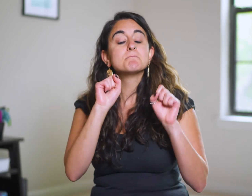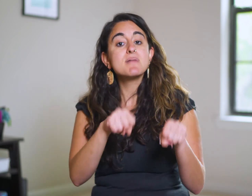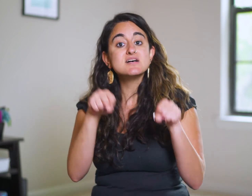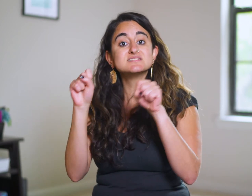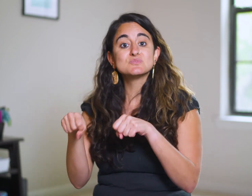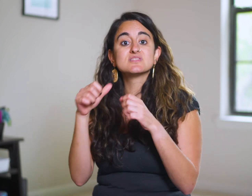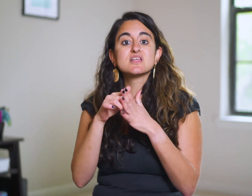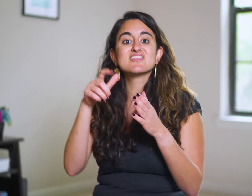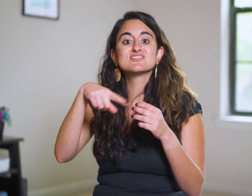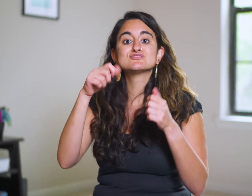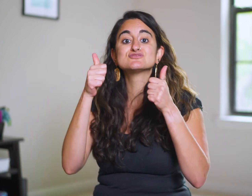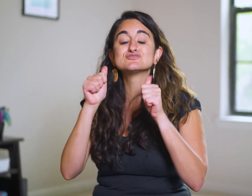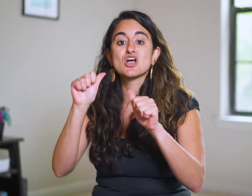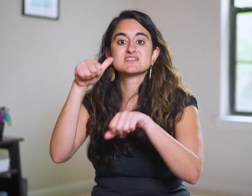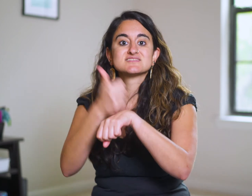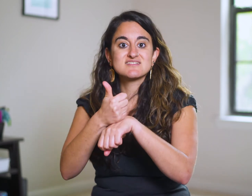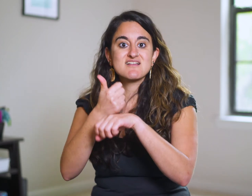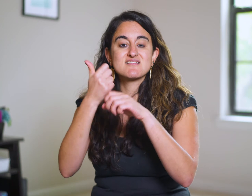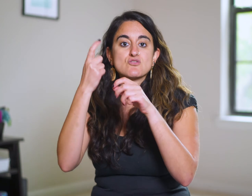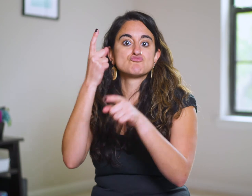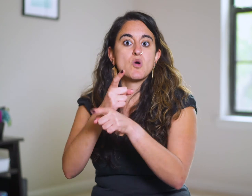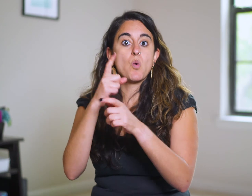It’s possible they’re trying to set right